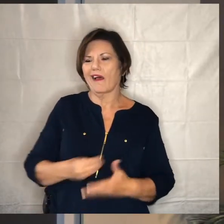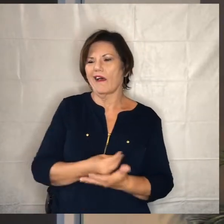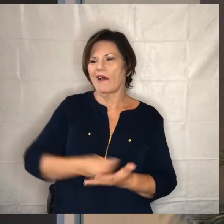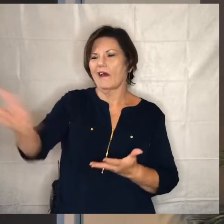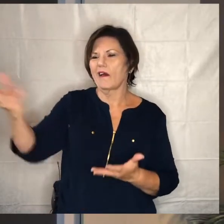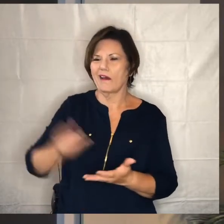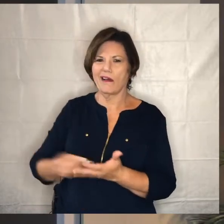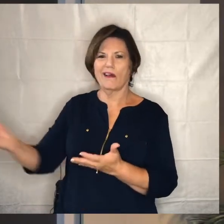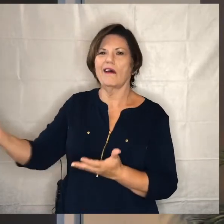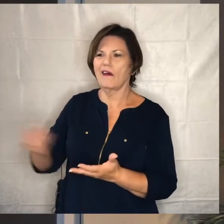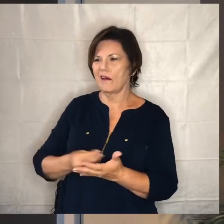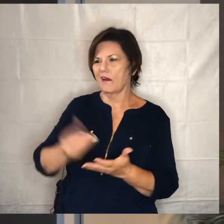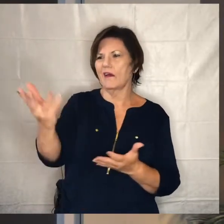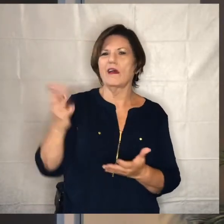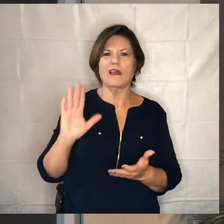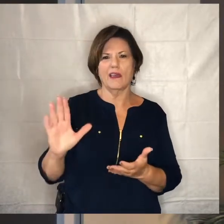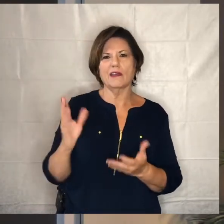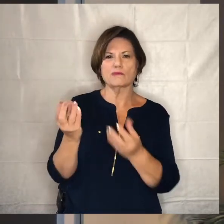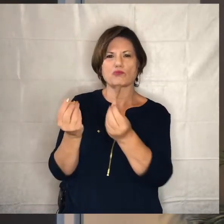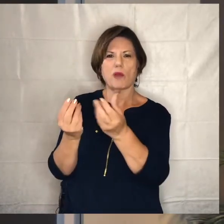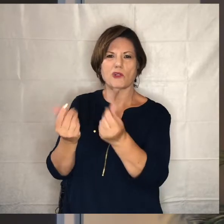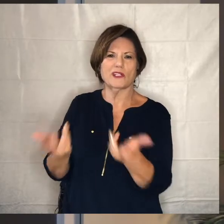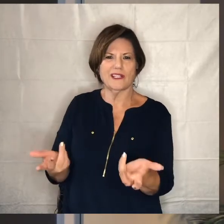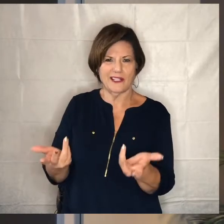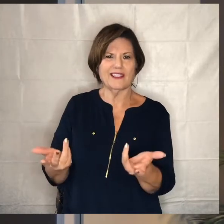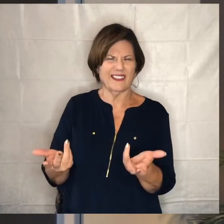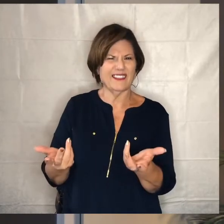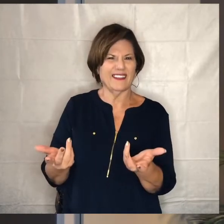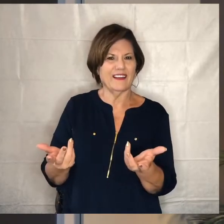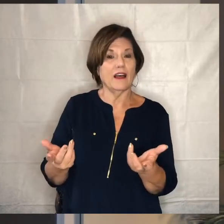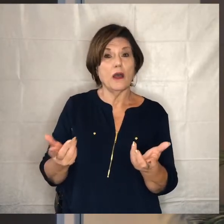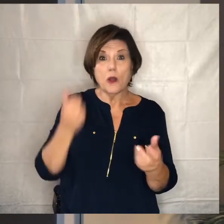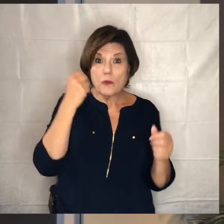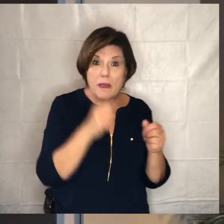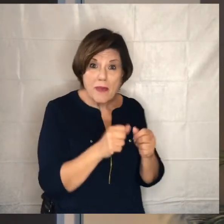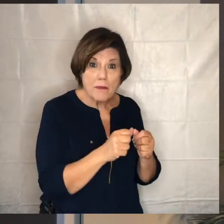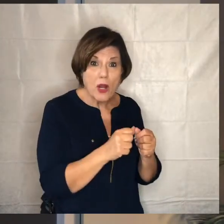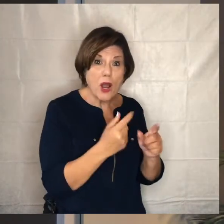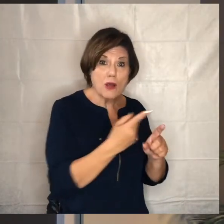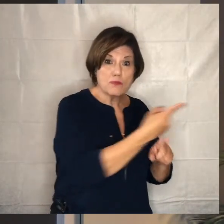and it's really kind of the same language that's in the story of the prodigal son right above where